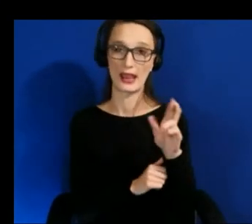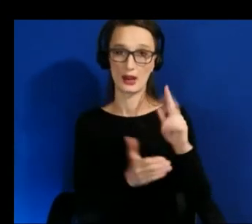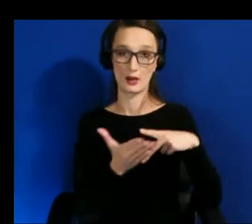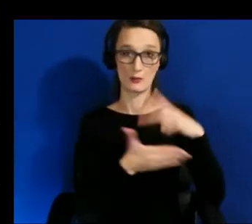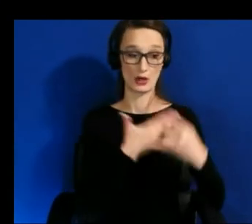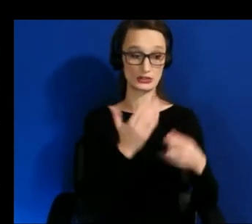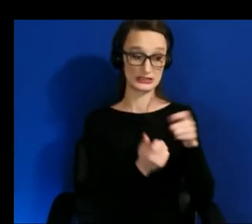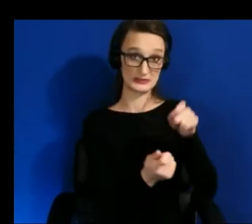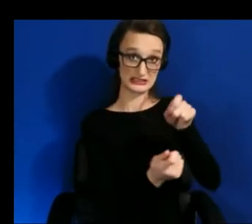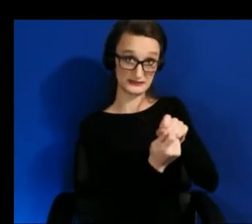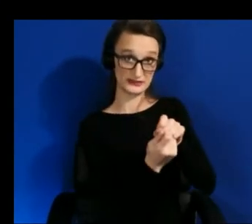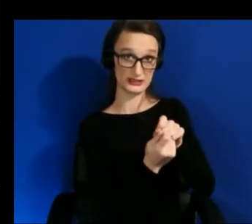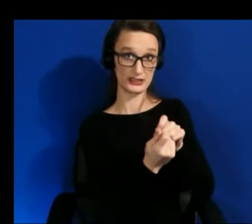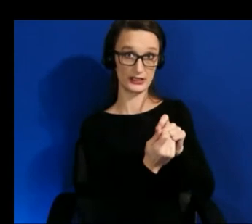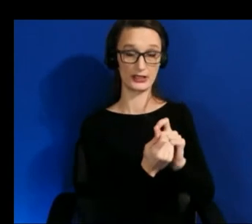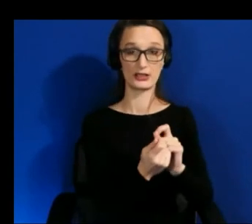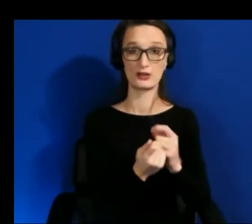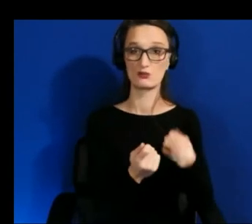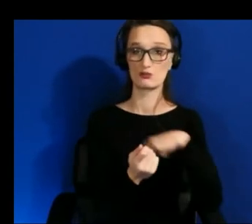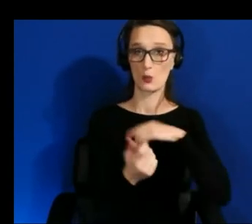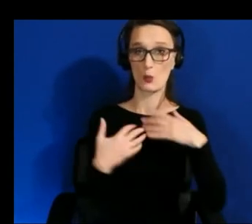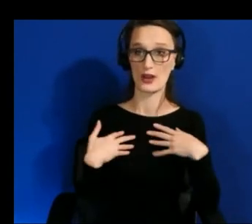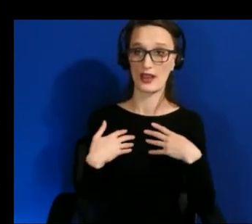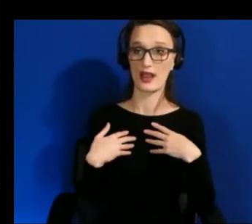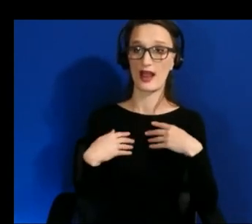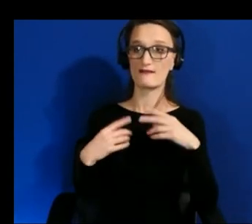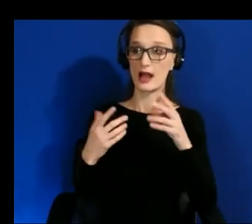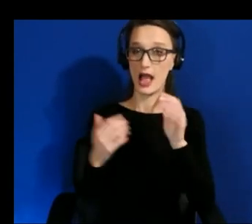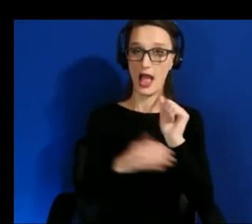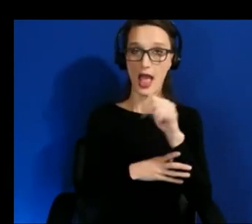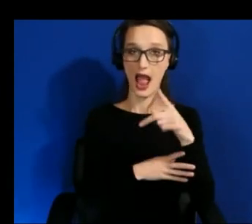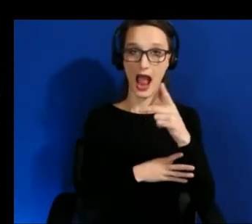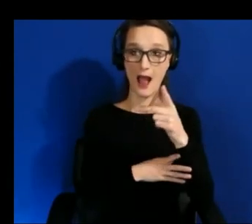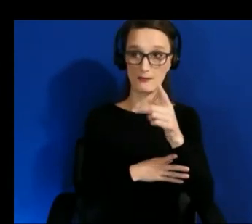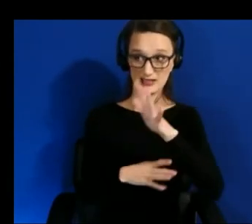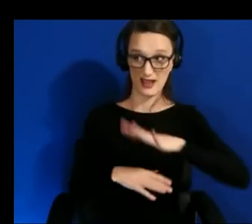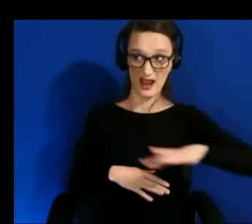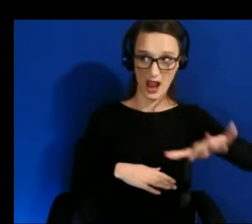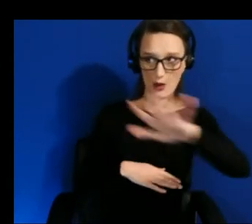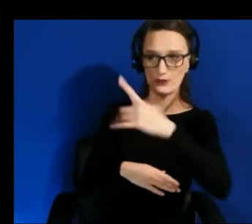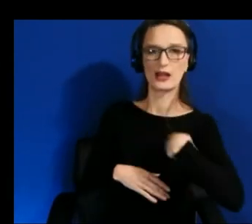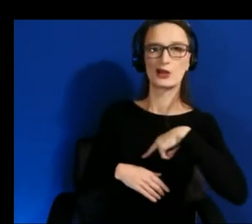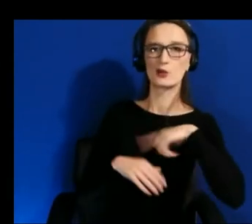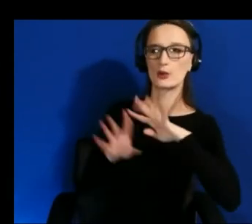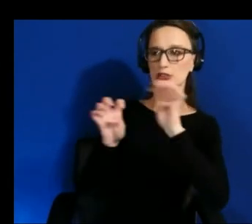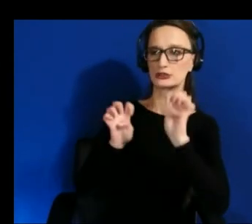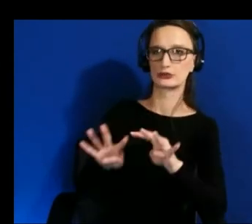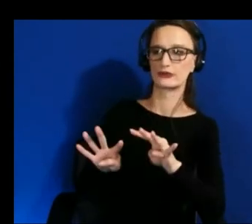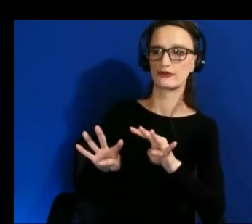applications that were already out there and used um guidelines on what types of things you might